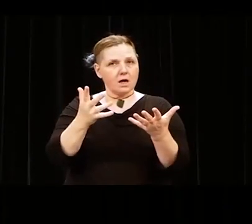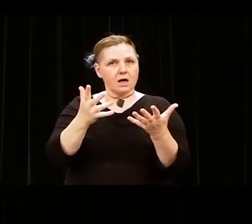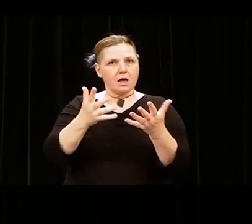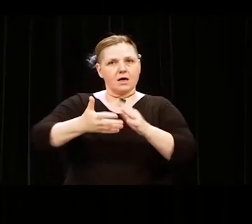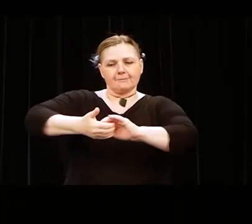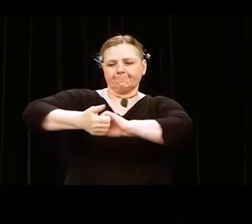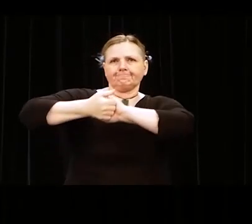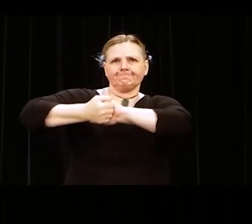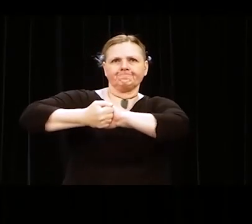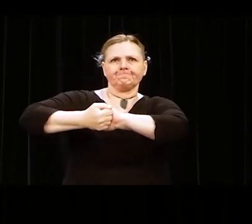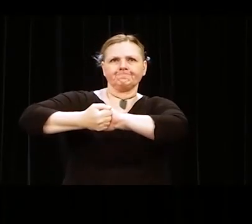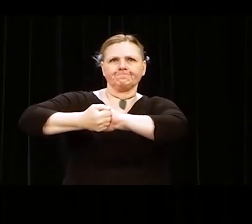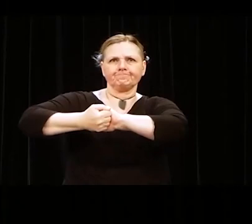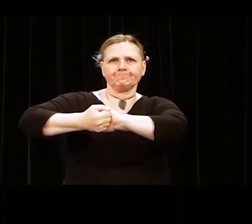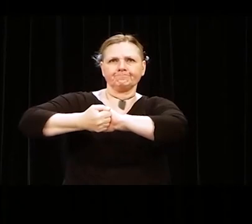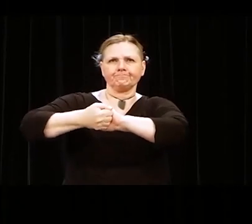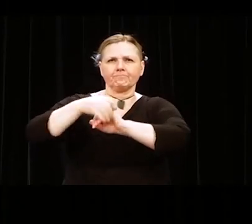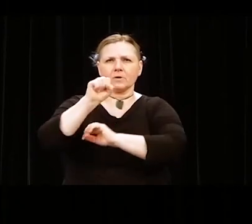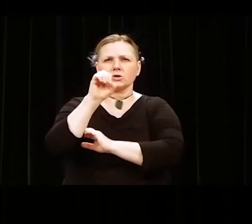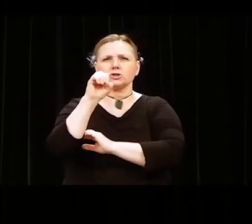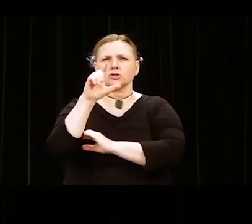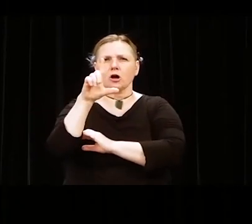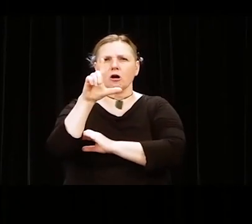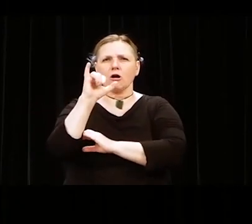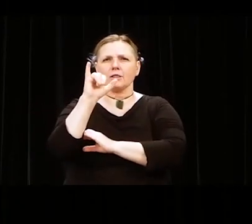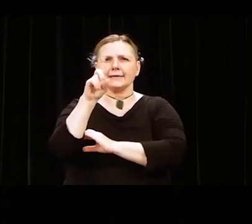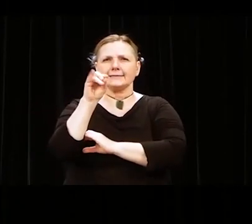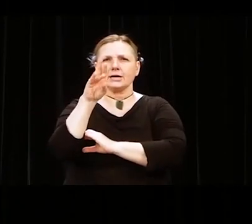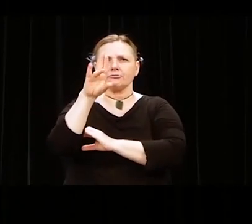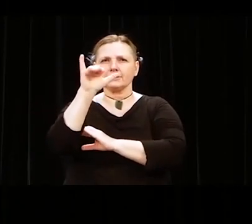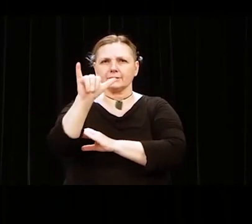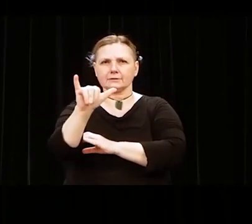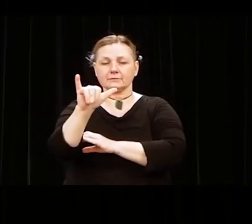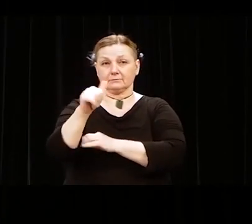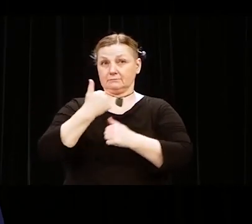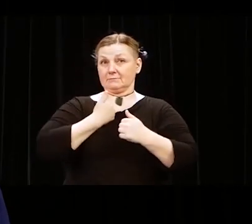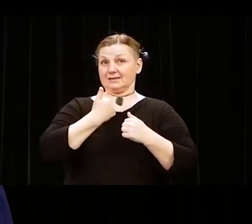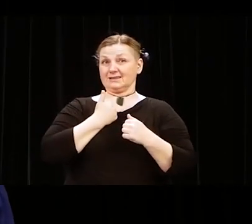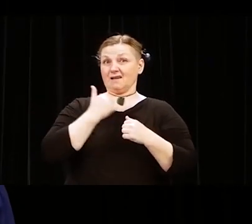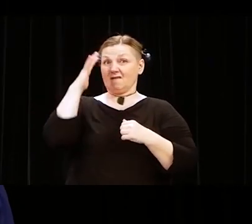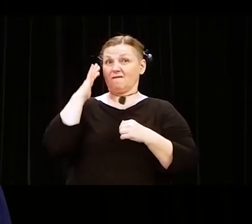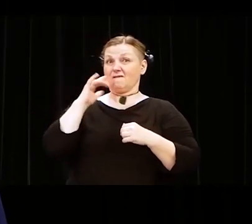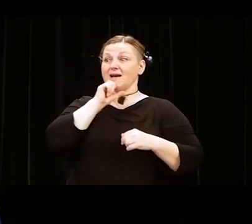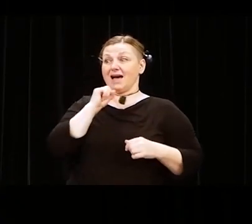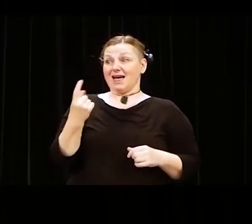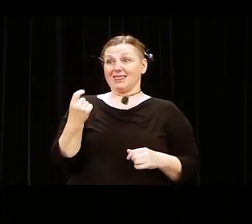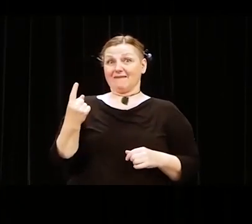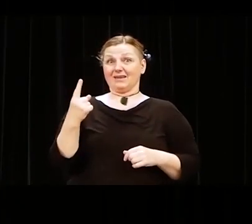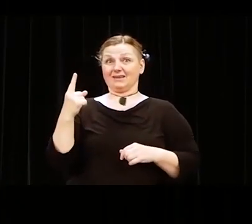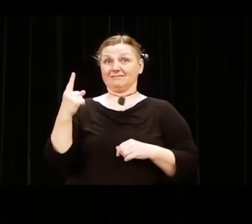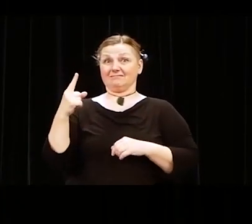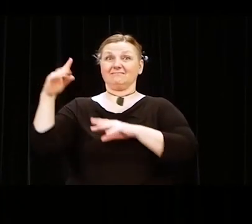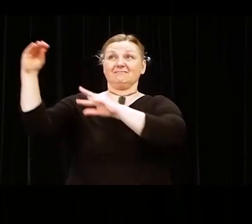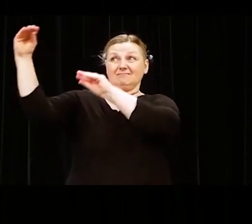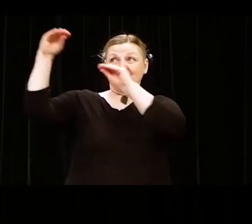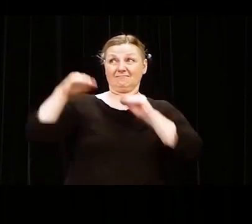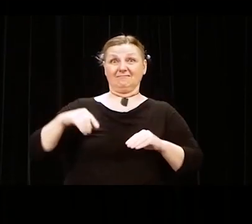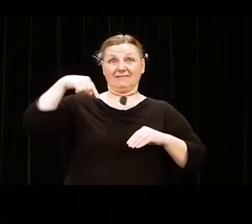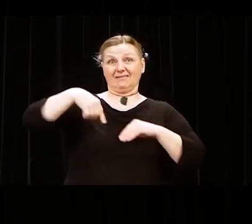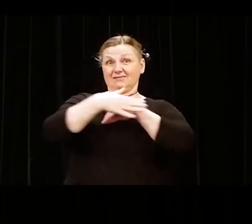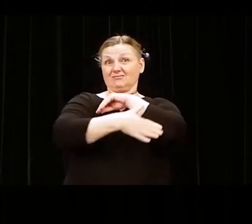As an 11 year old immigrant child, I learned to be present and committed to my abuelita